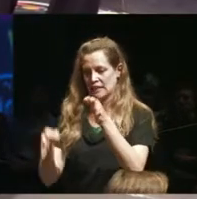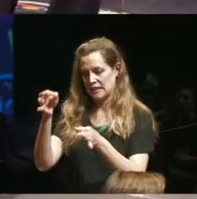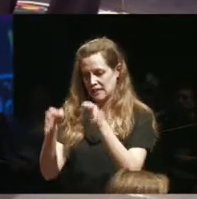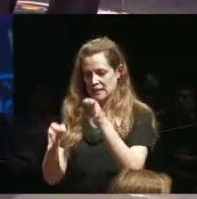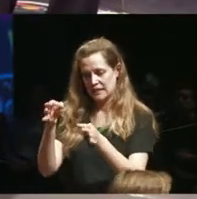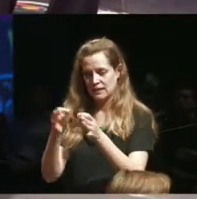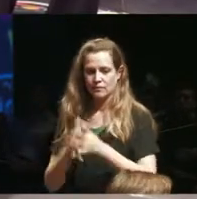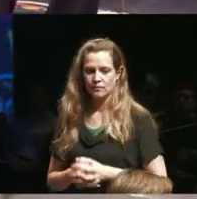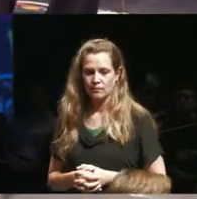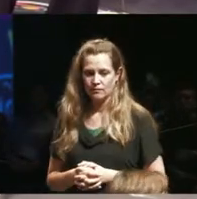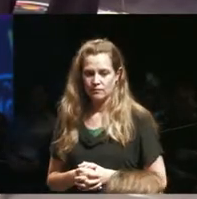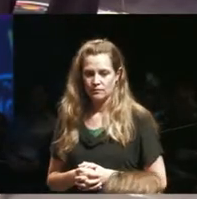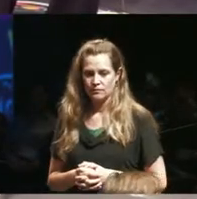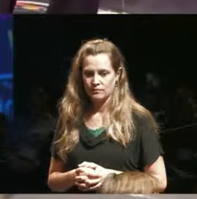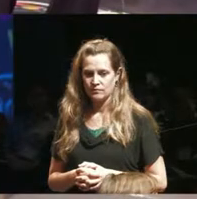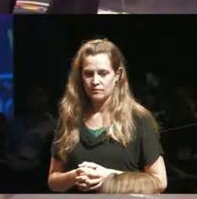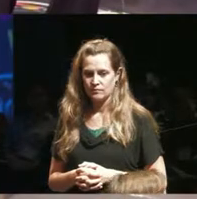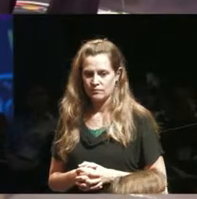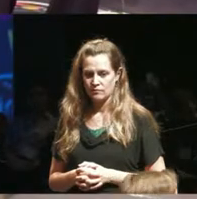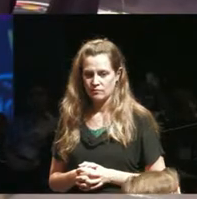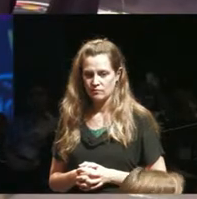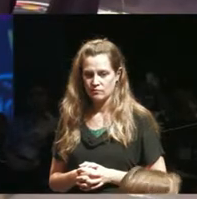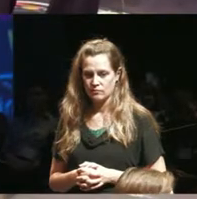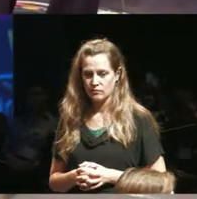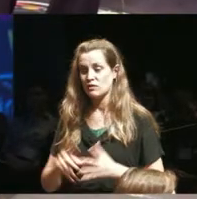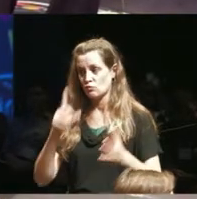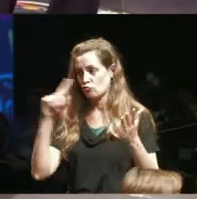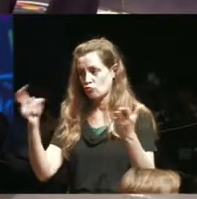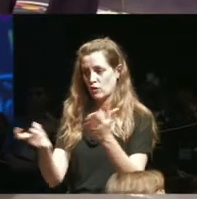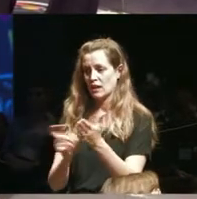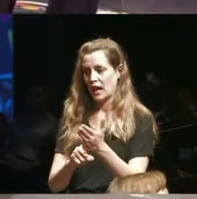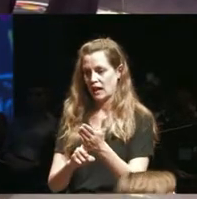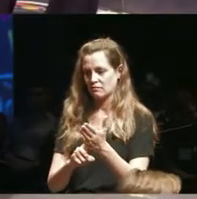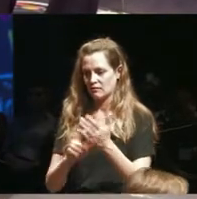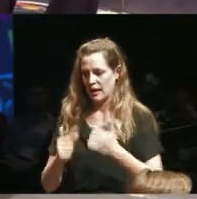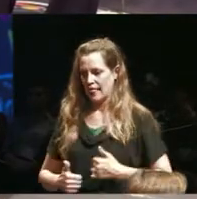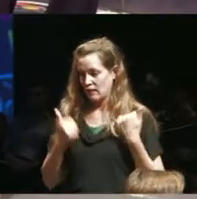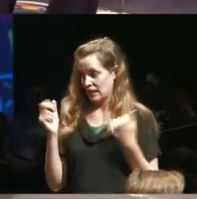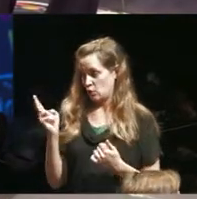mean that's one thing that I think we should recognize the living history and